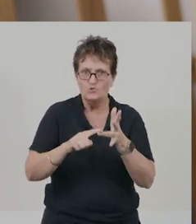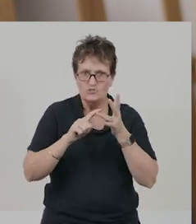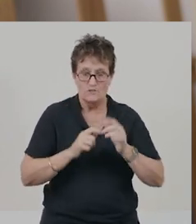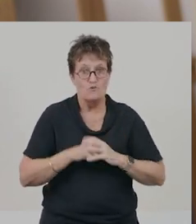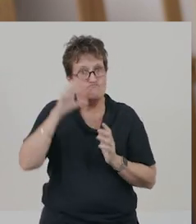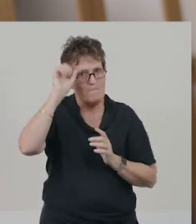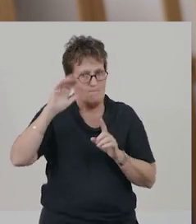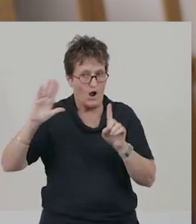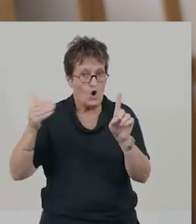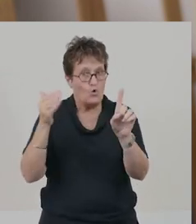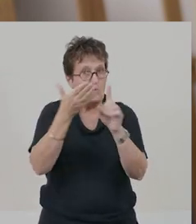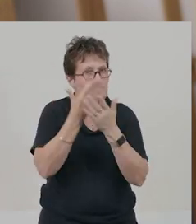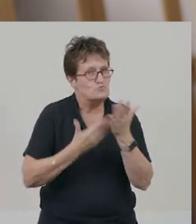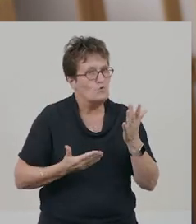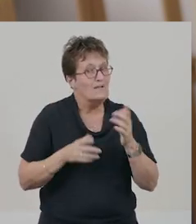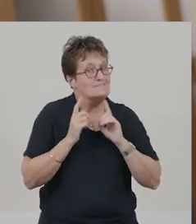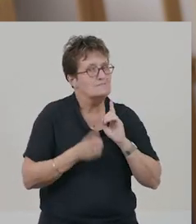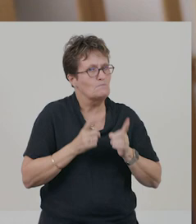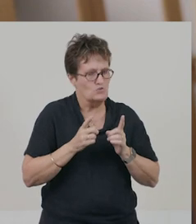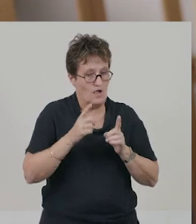the main character may appear to have character traits,